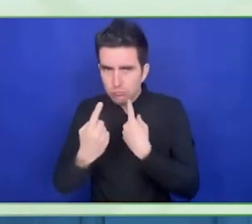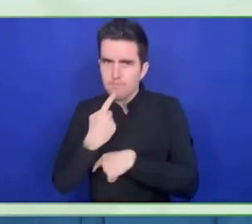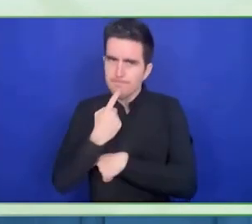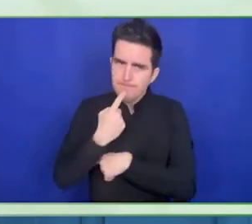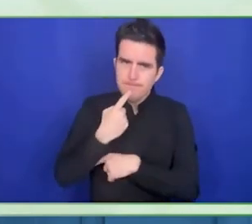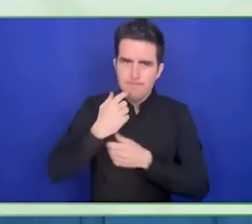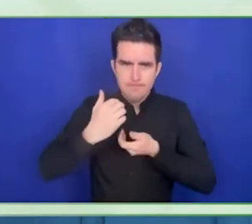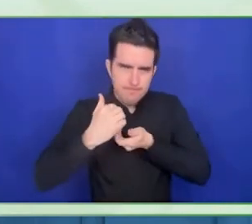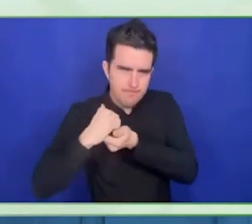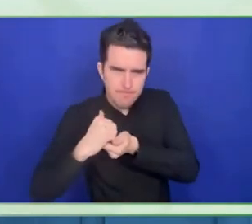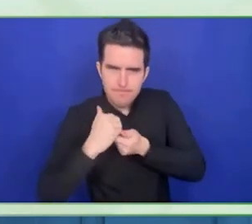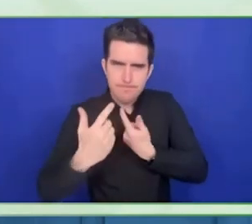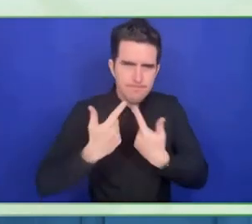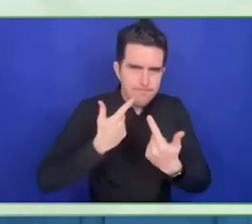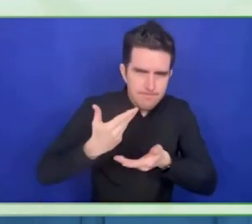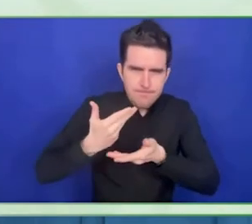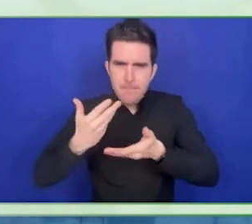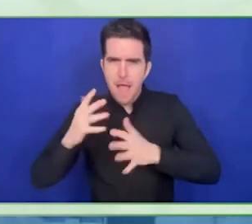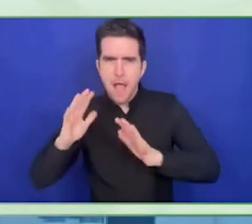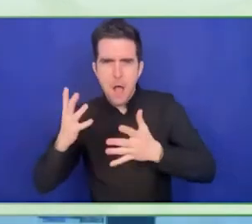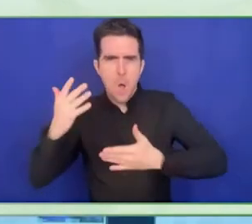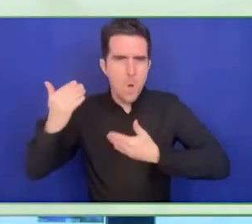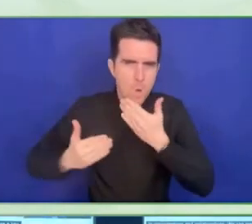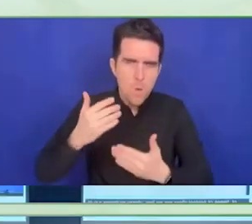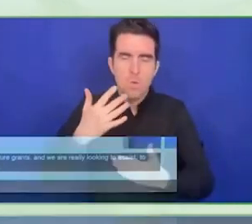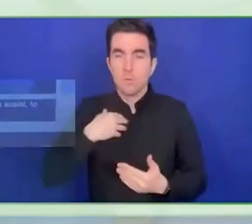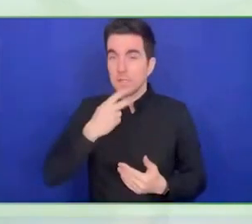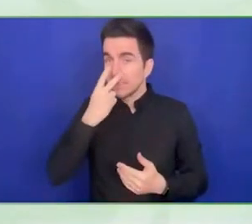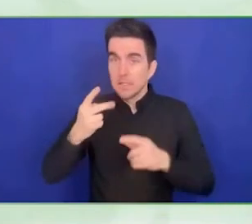Excellent Selaine, thank you. Around applause.